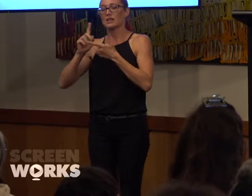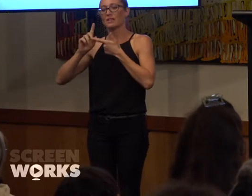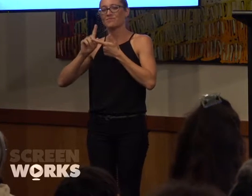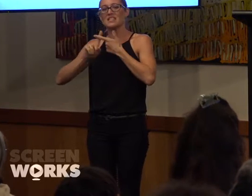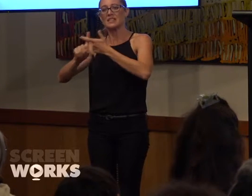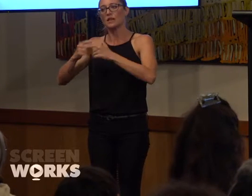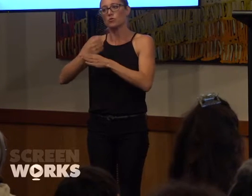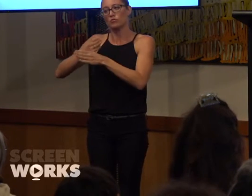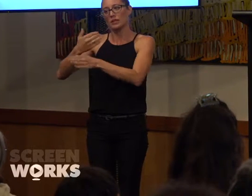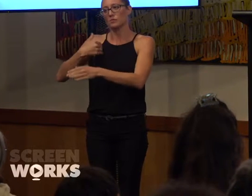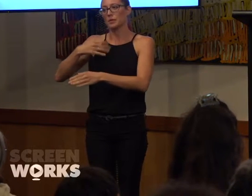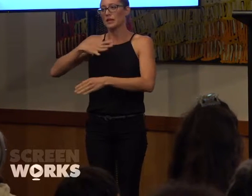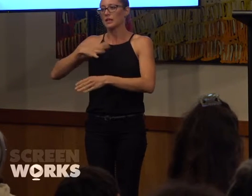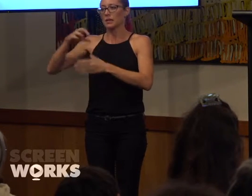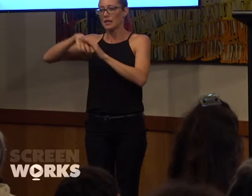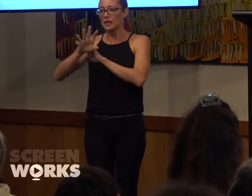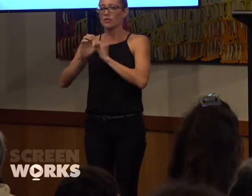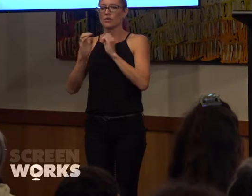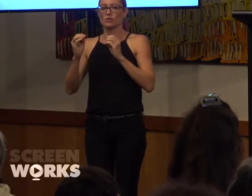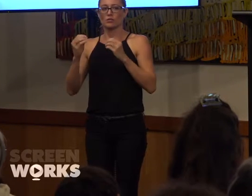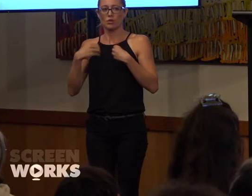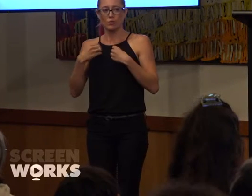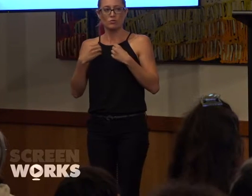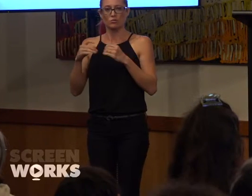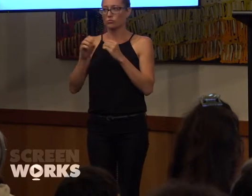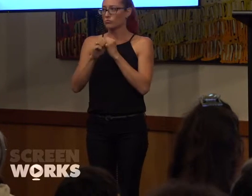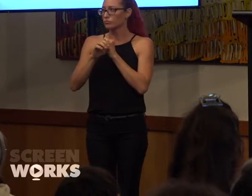women need to be in the commercial sector and be jumping between features